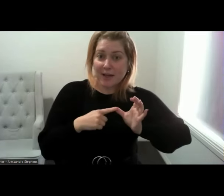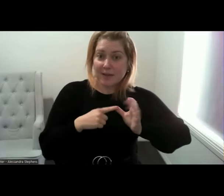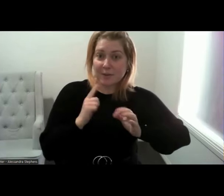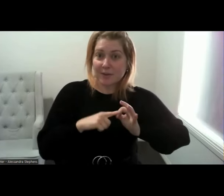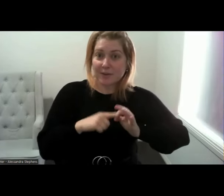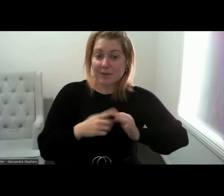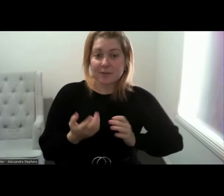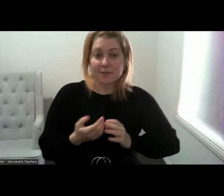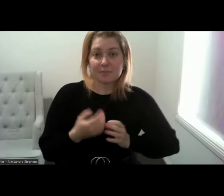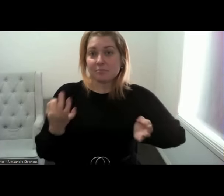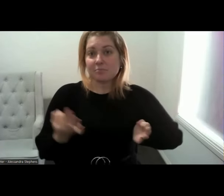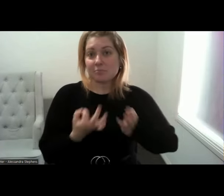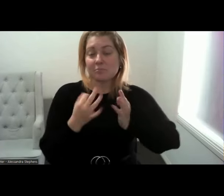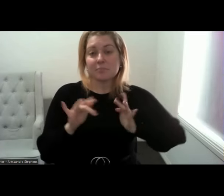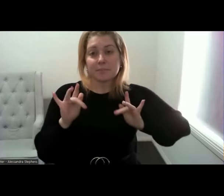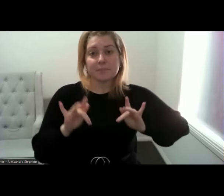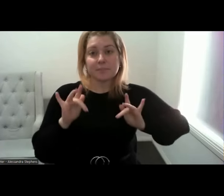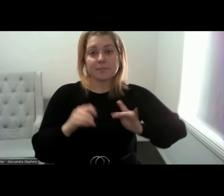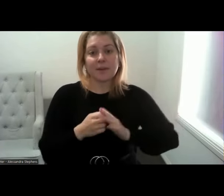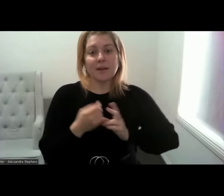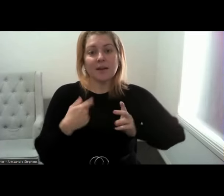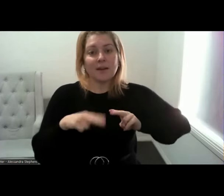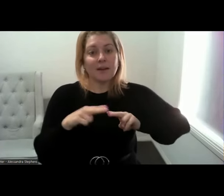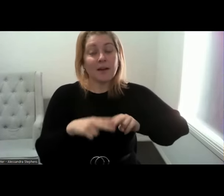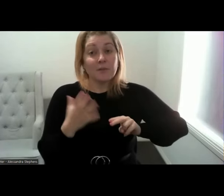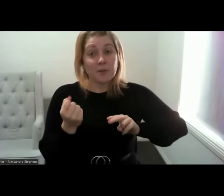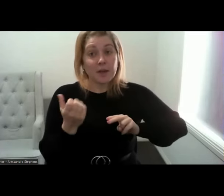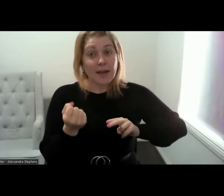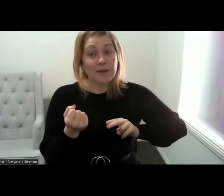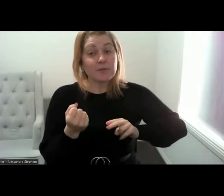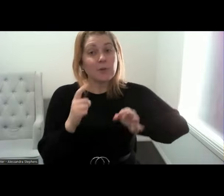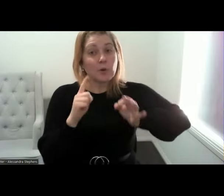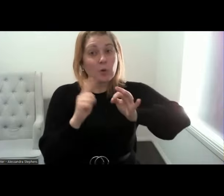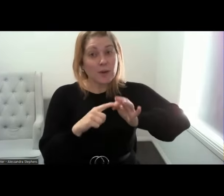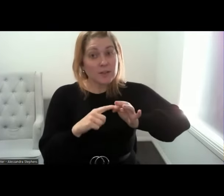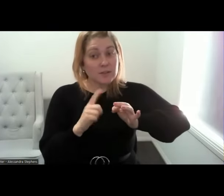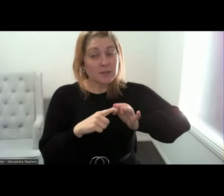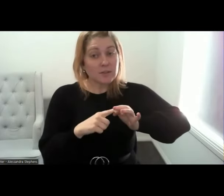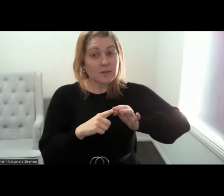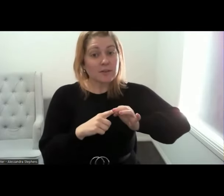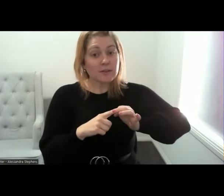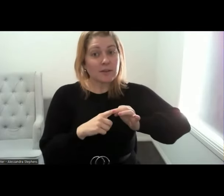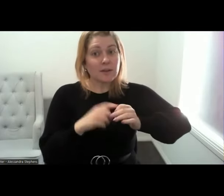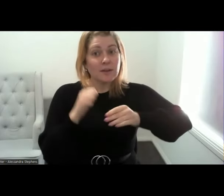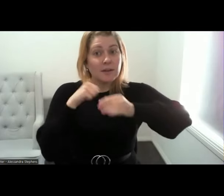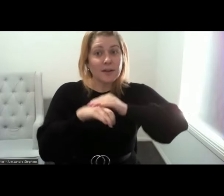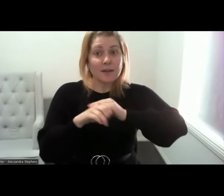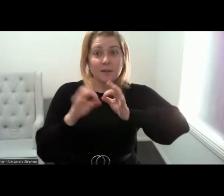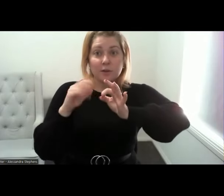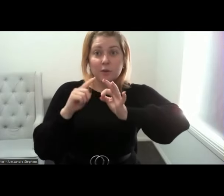Nothing's come up yet. But if anybody would like to add any questions in the Q&A section for Anita,